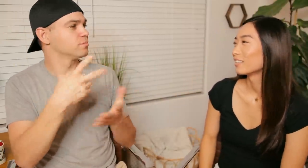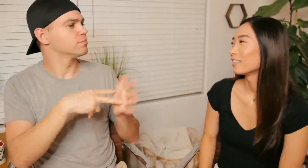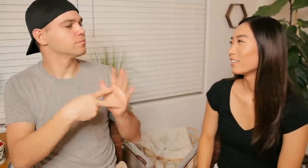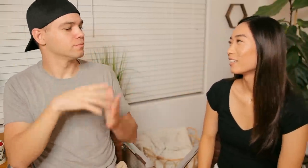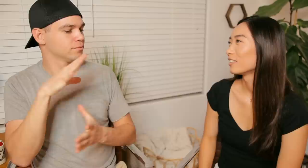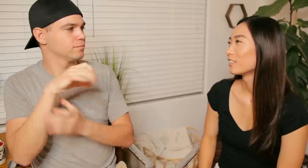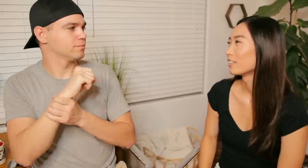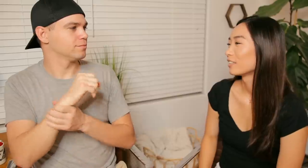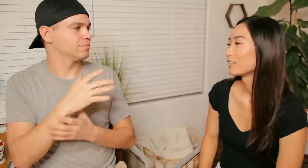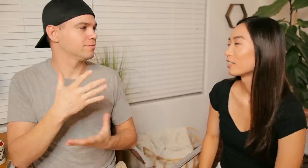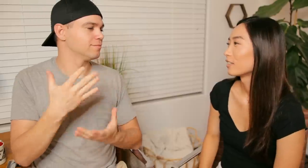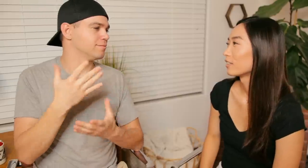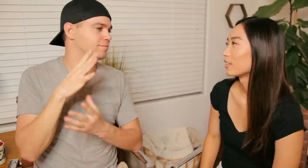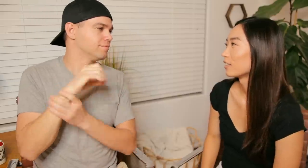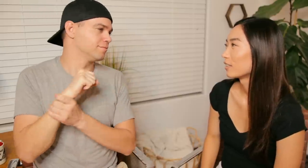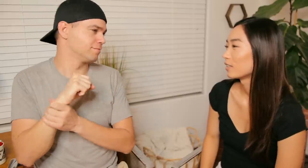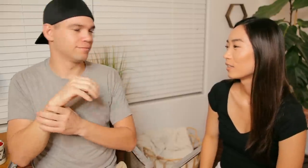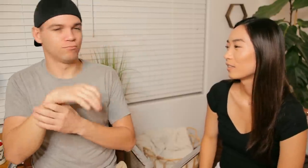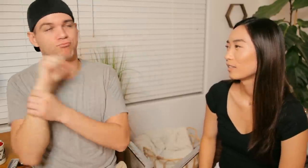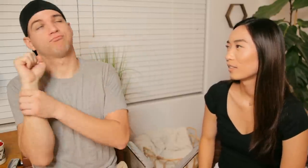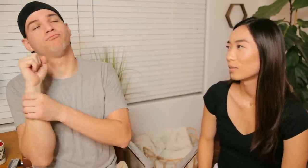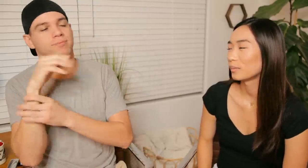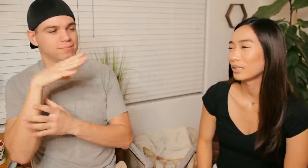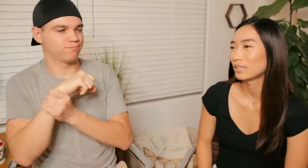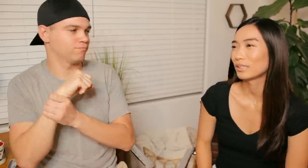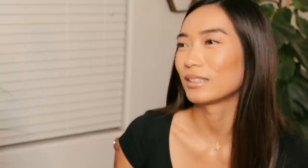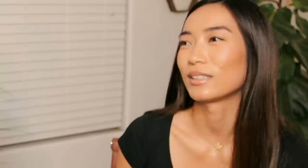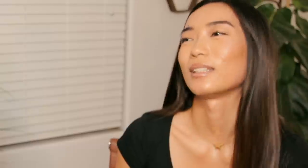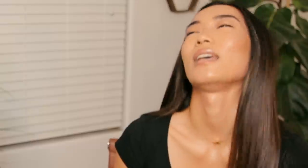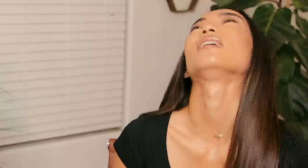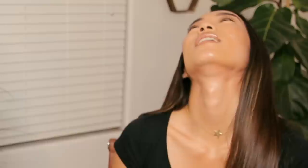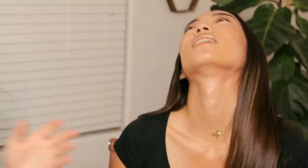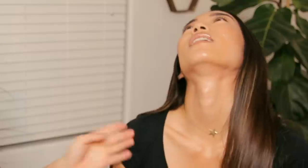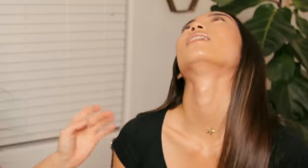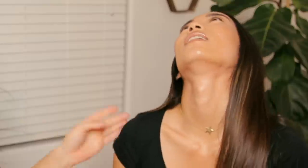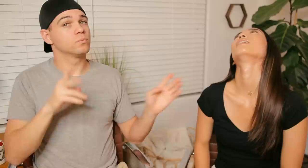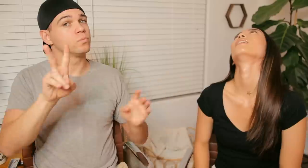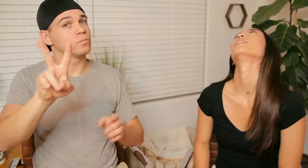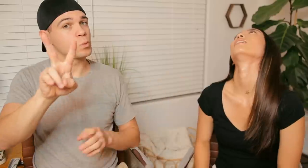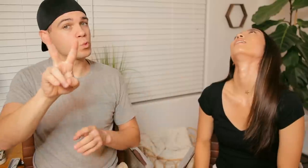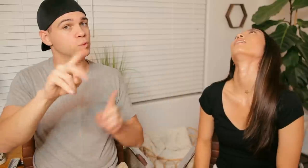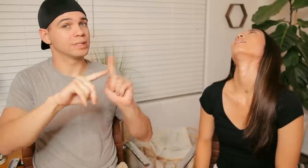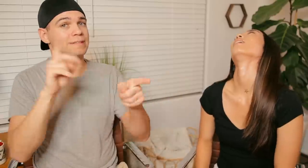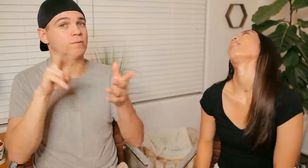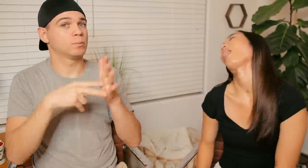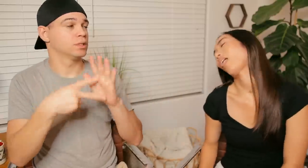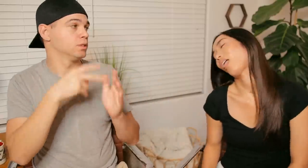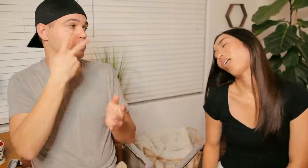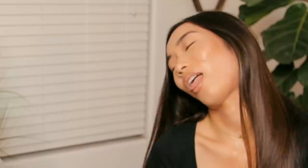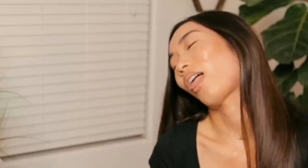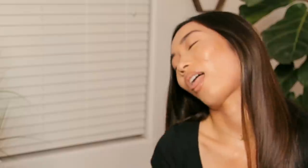R: What does this one mean? means hey R: Two different meanings